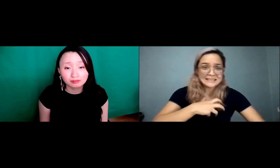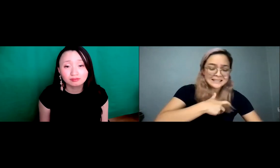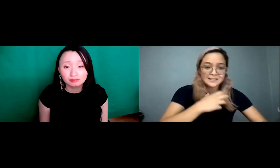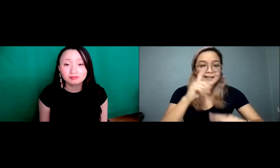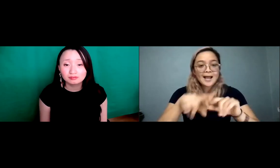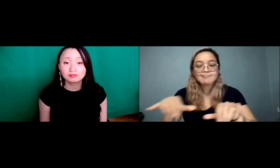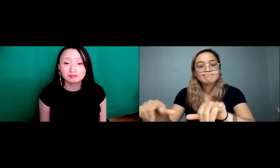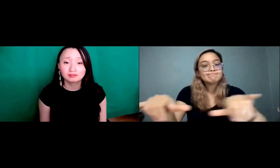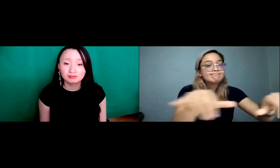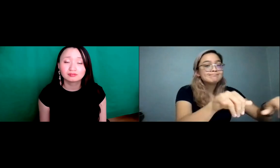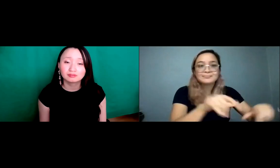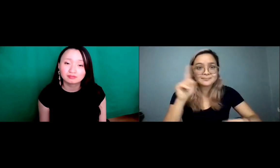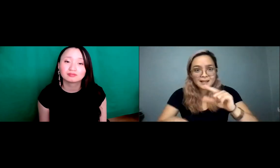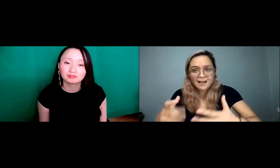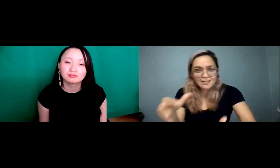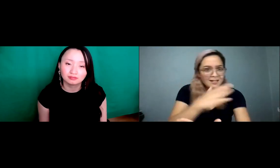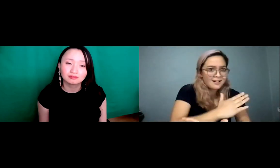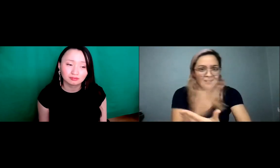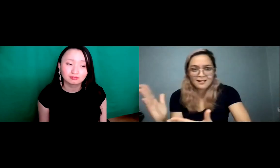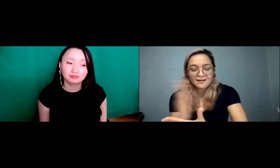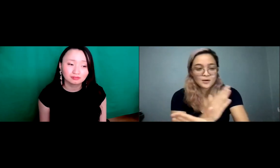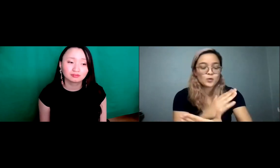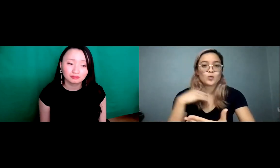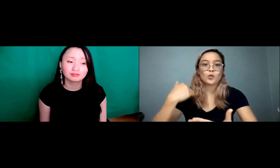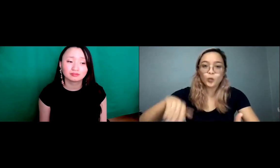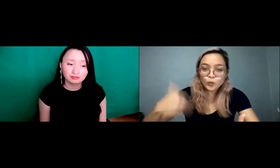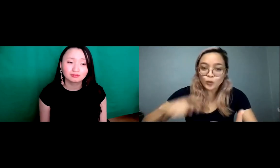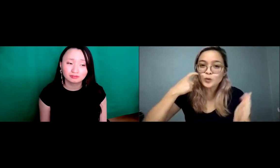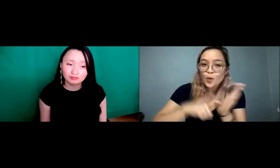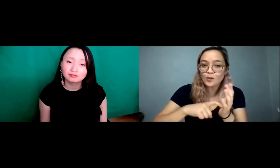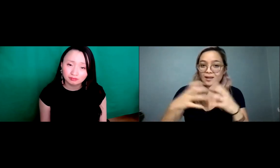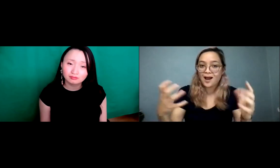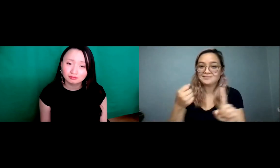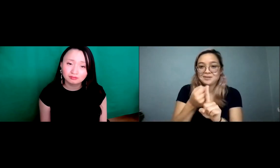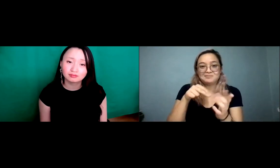know, kind of, You know, it's hard to standardize that.